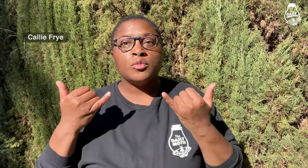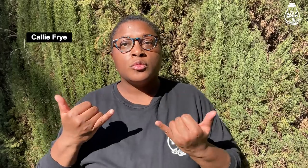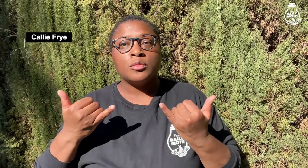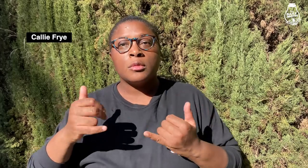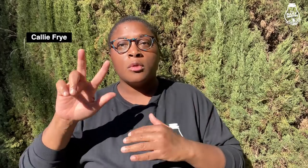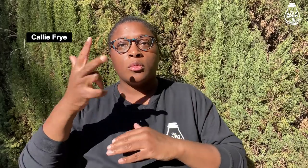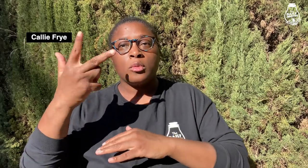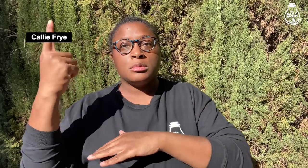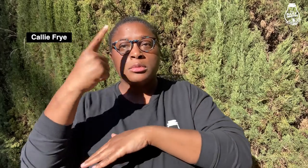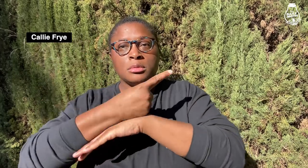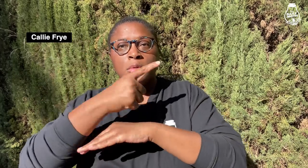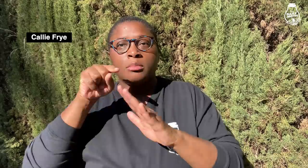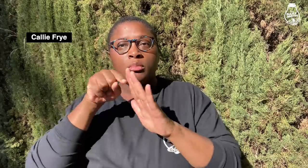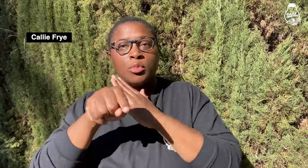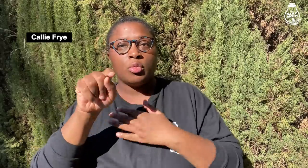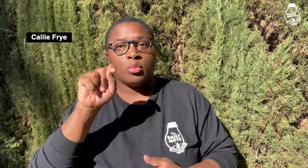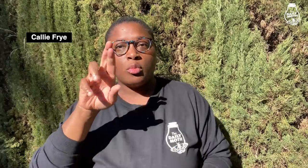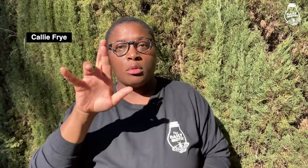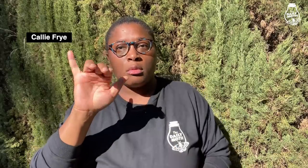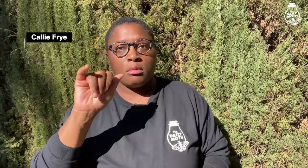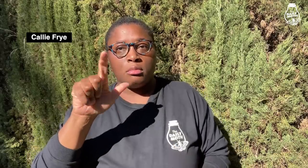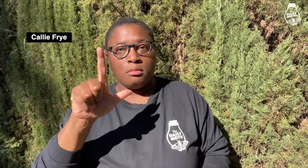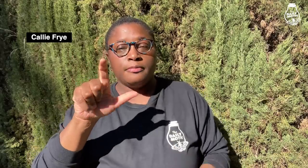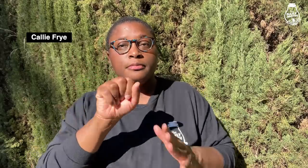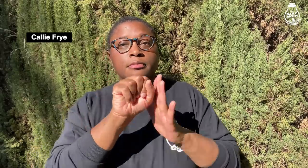Today is the third day of the murder trial —